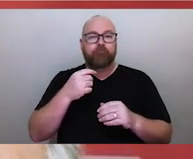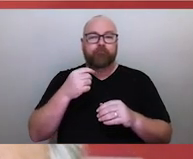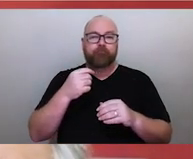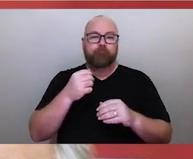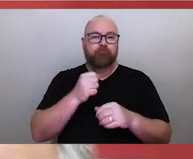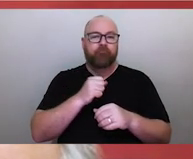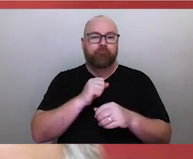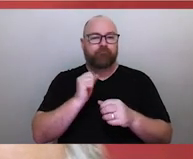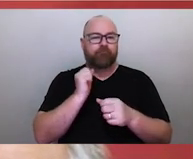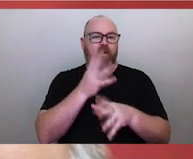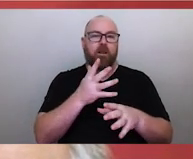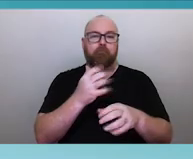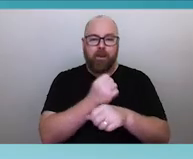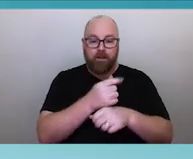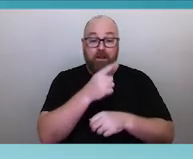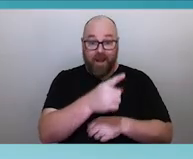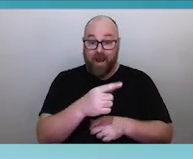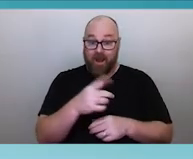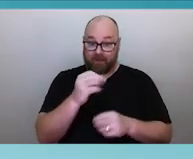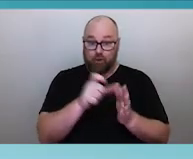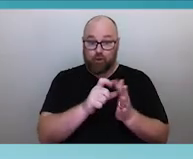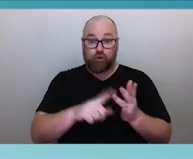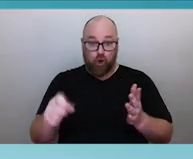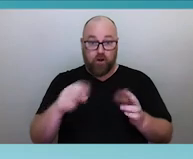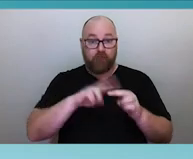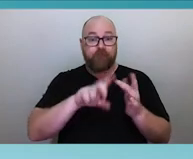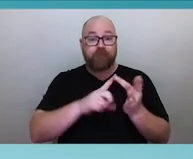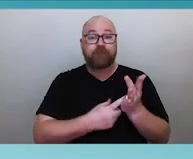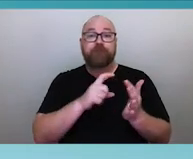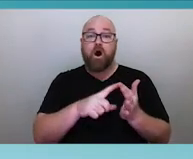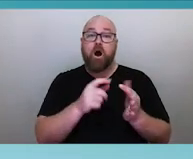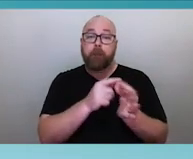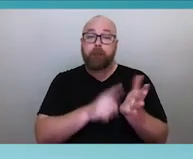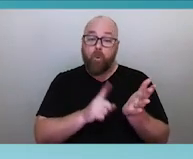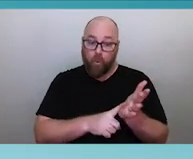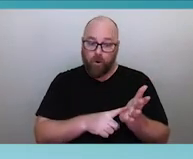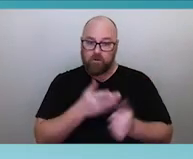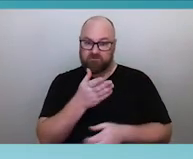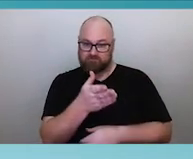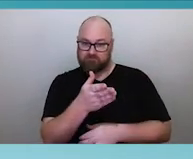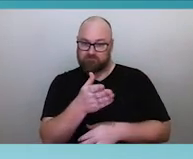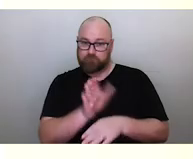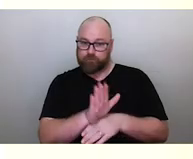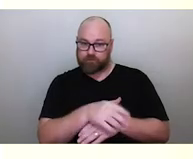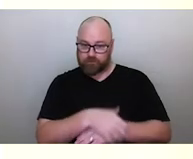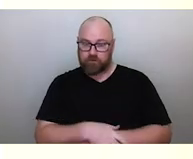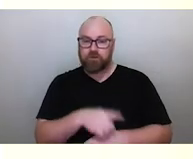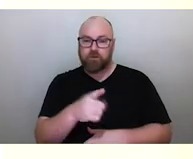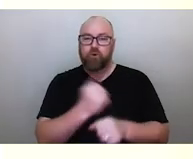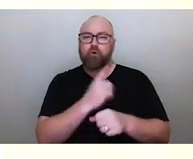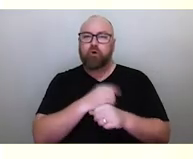who was doing a documentary called 'Fireball: Messengers from Darker Worlds'. It was all about this idea of meteorites